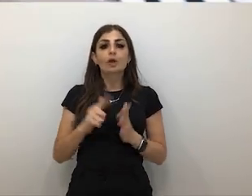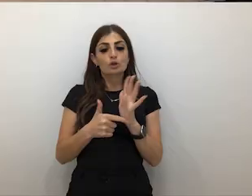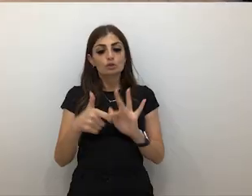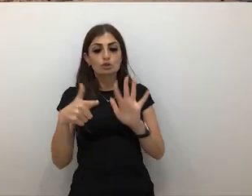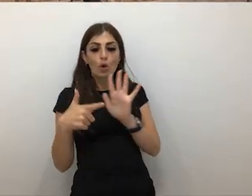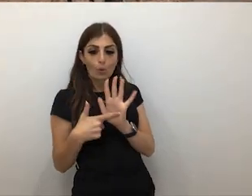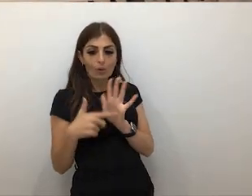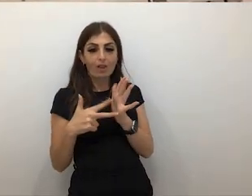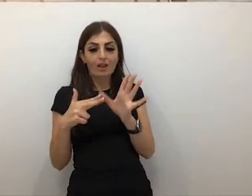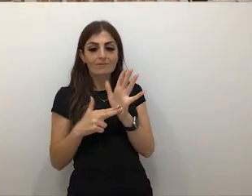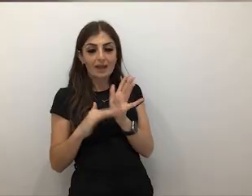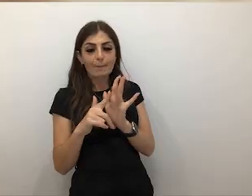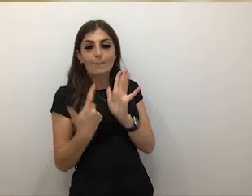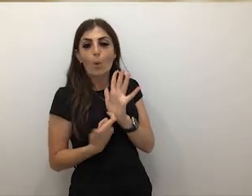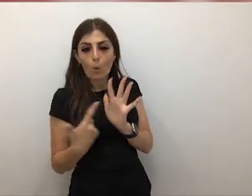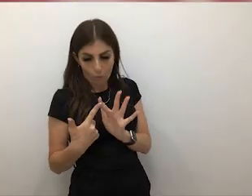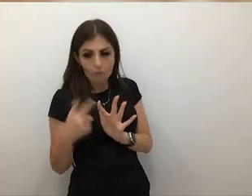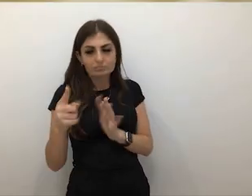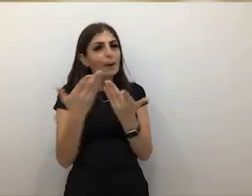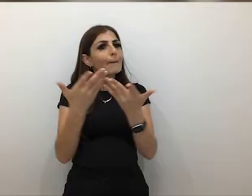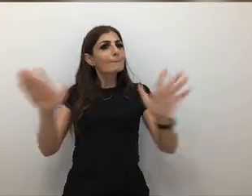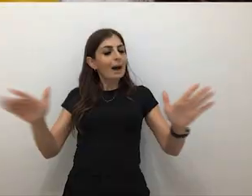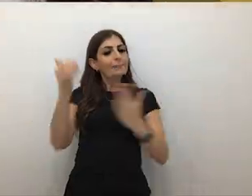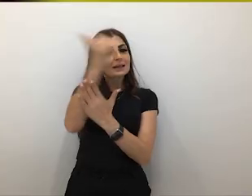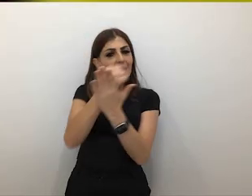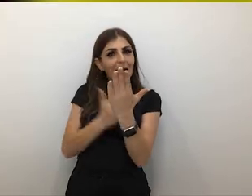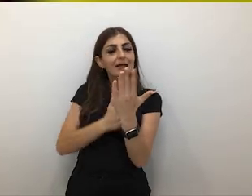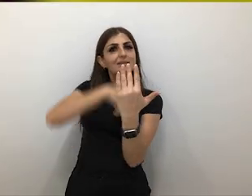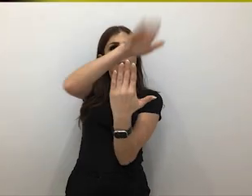who is a public artist, mural painter and painter,